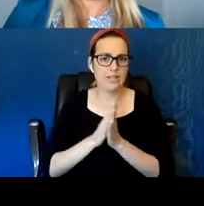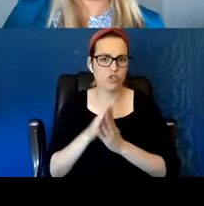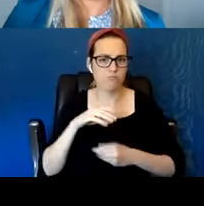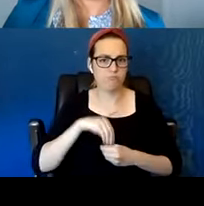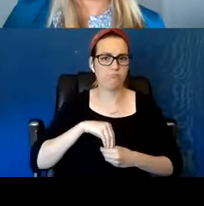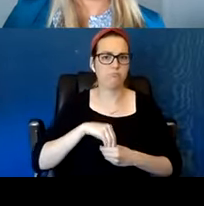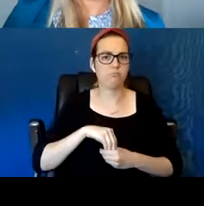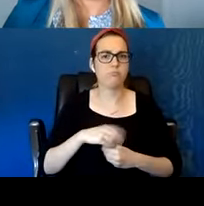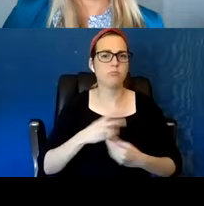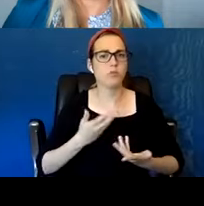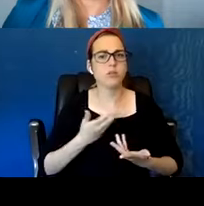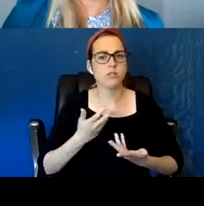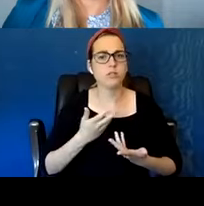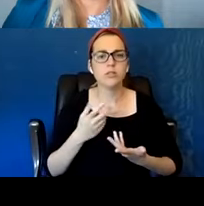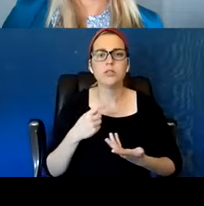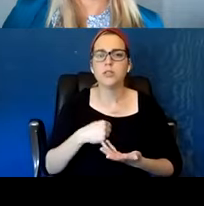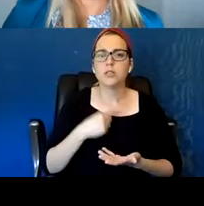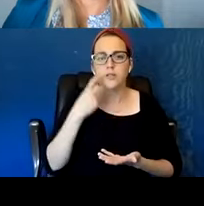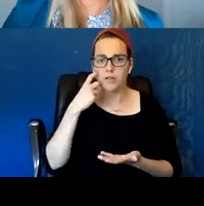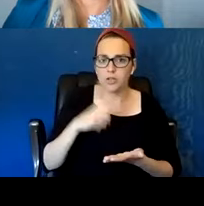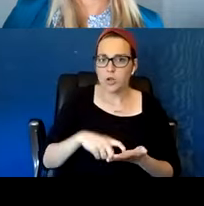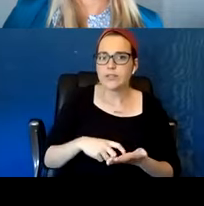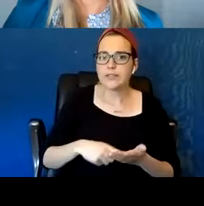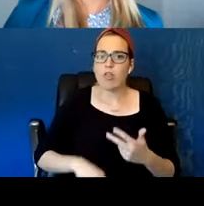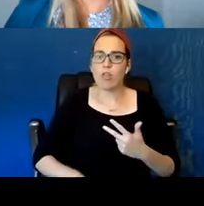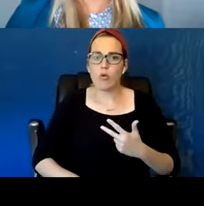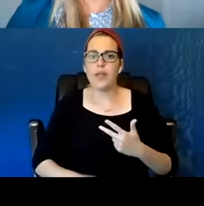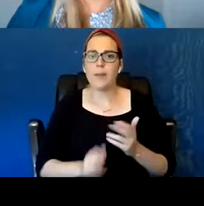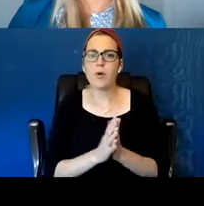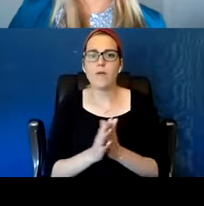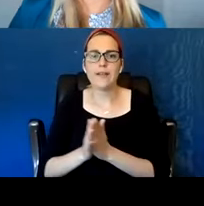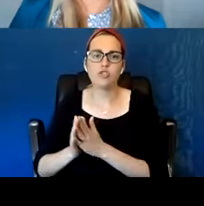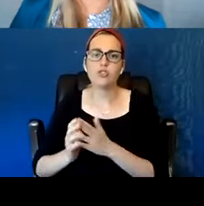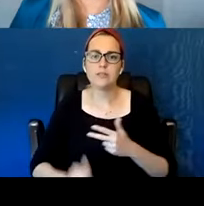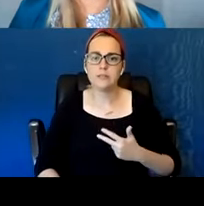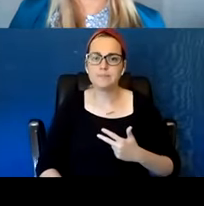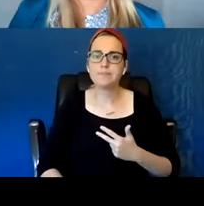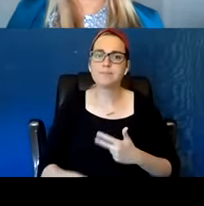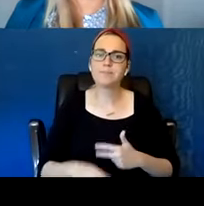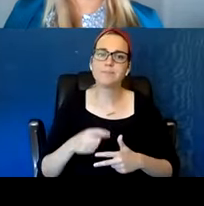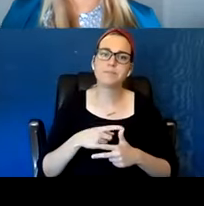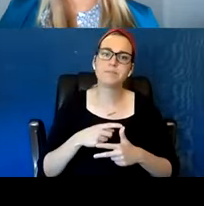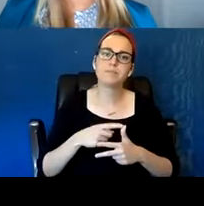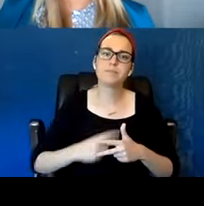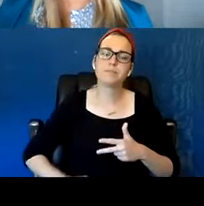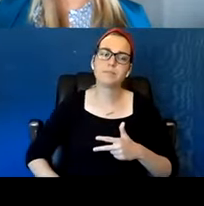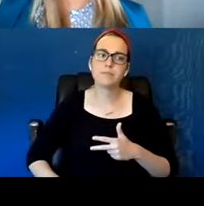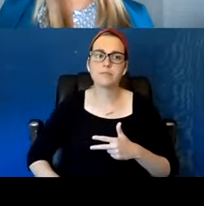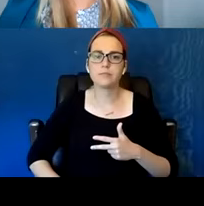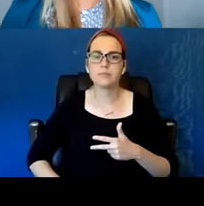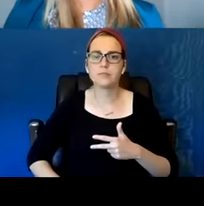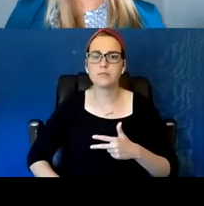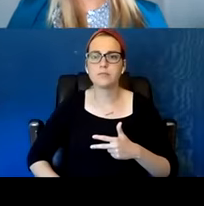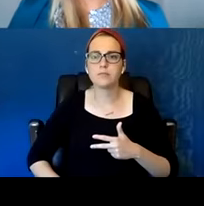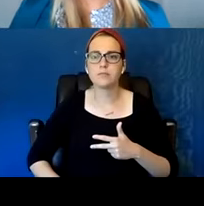I found three things that really motivate us. One is a driver for duty where we think